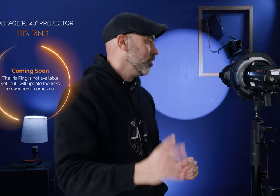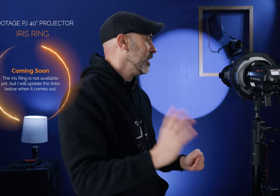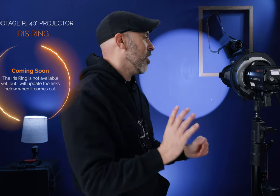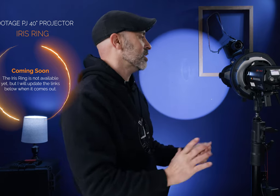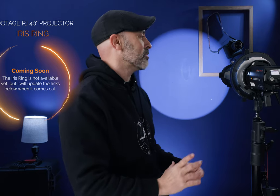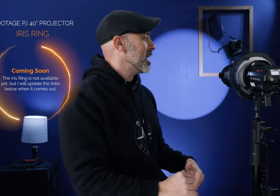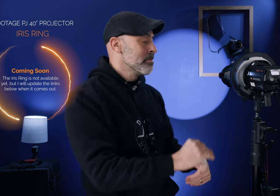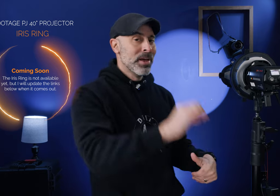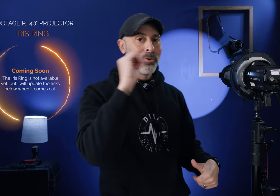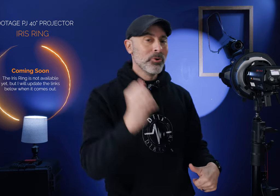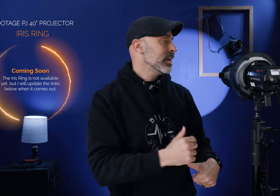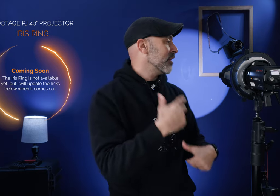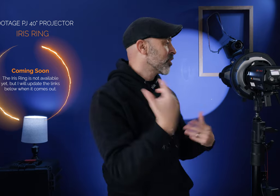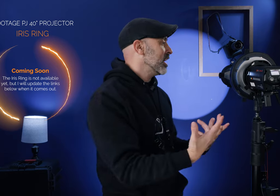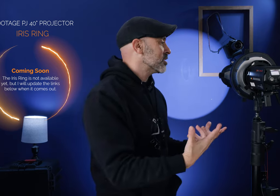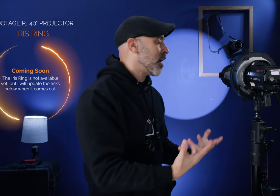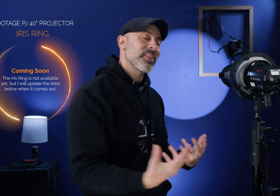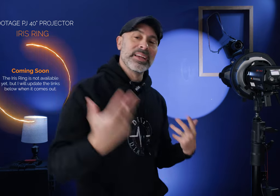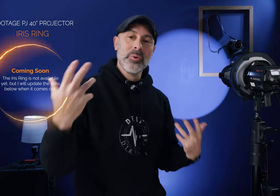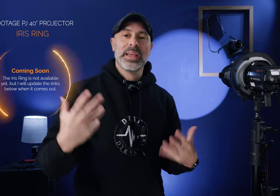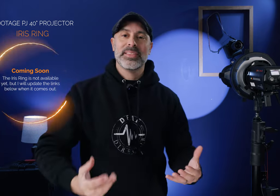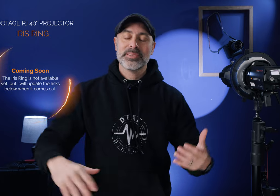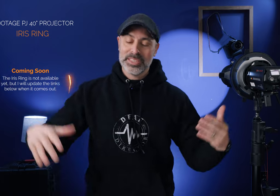really awesome thing really if you're going to get a spotlight go ahead and get this cuz